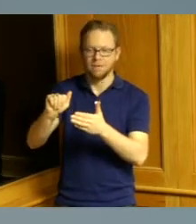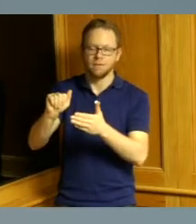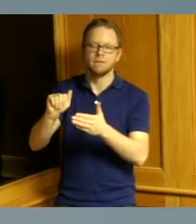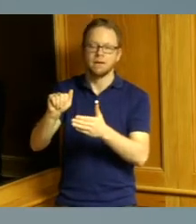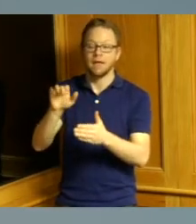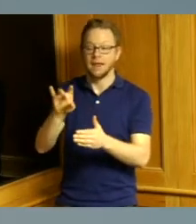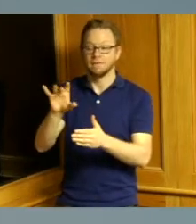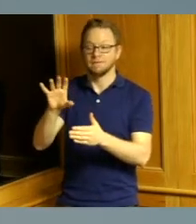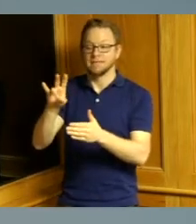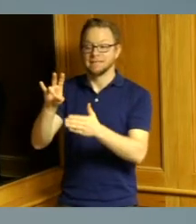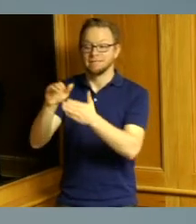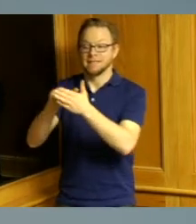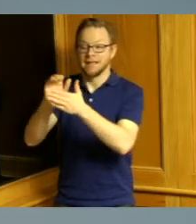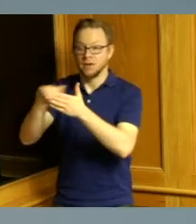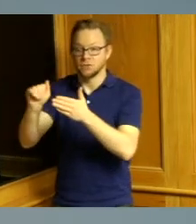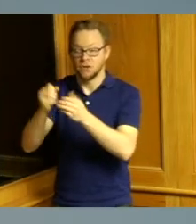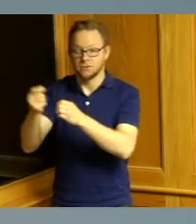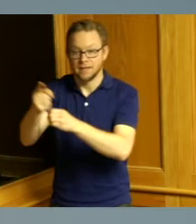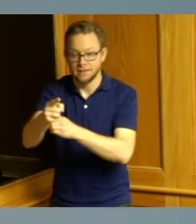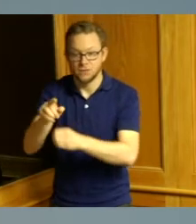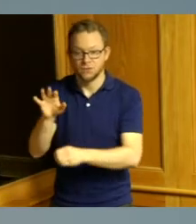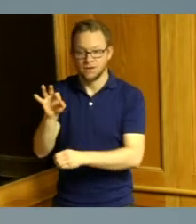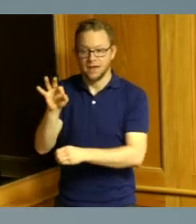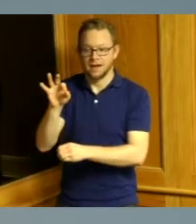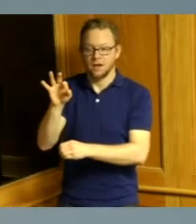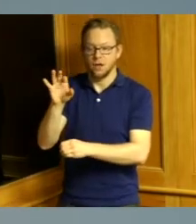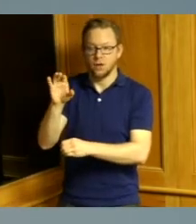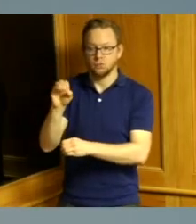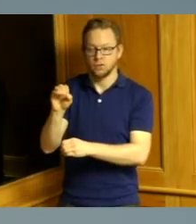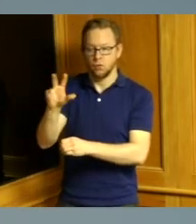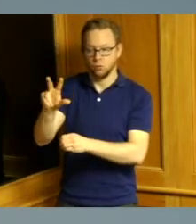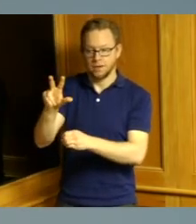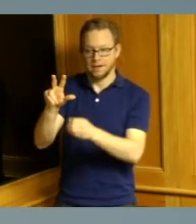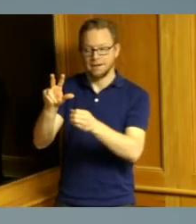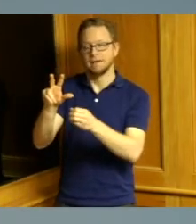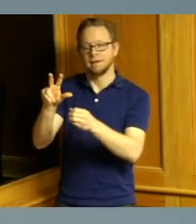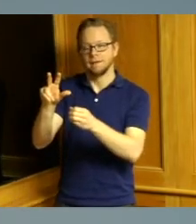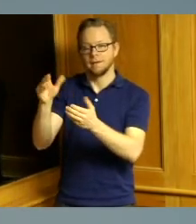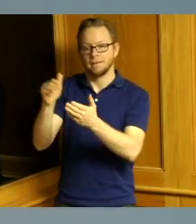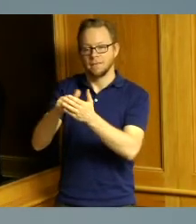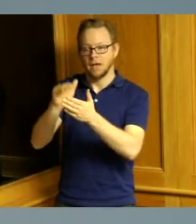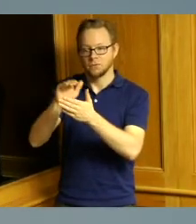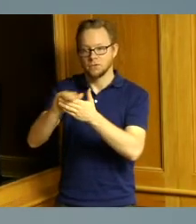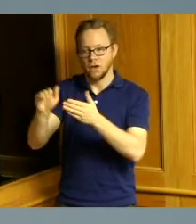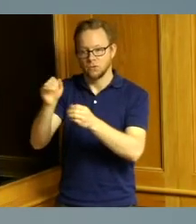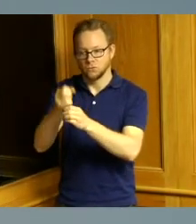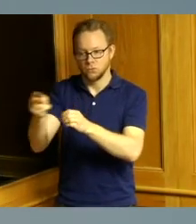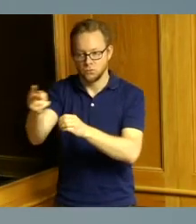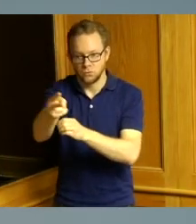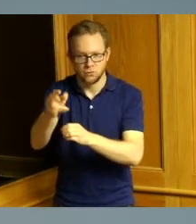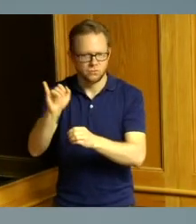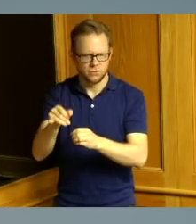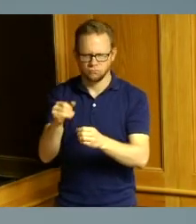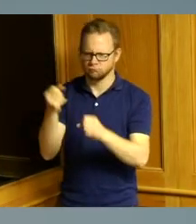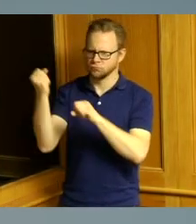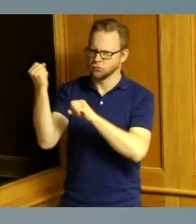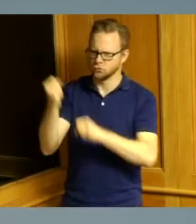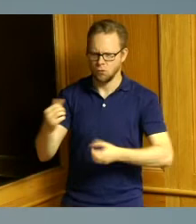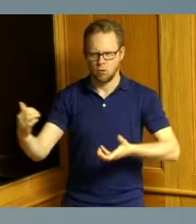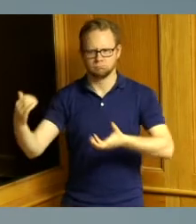year and around nine hundred and three thousand in the third year so this continues our very strong partnership with the village of Silverton and the Sheriff's office to make sure that